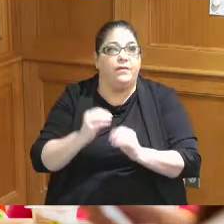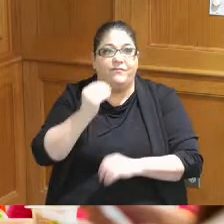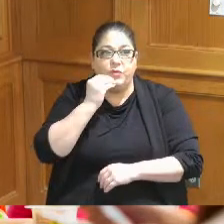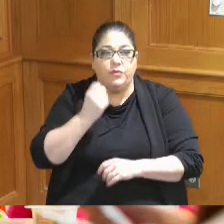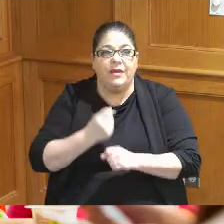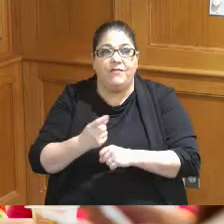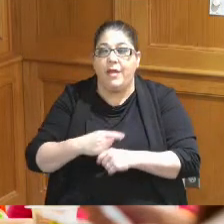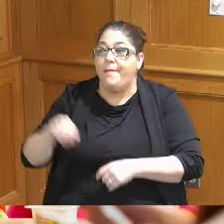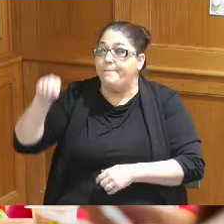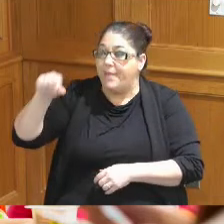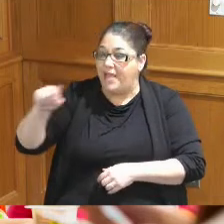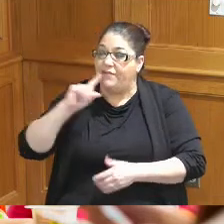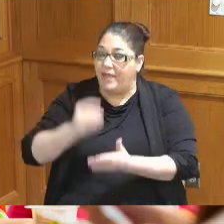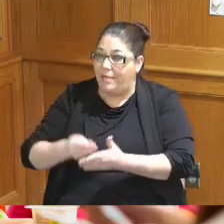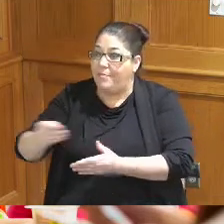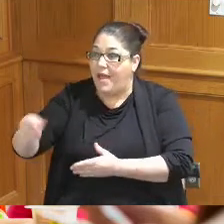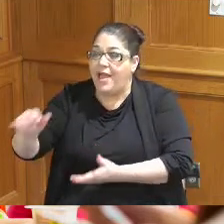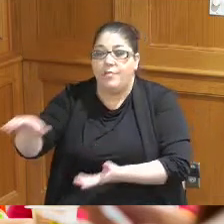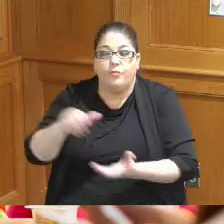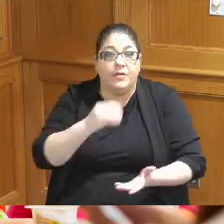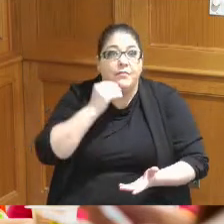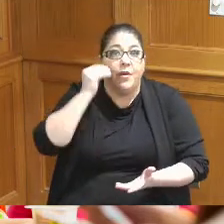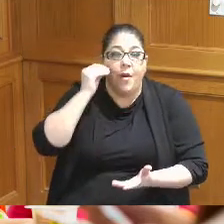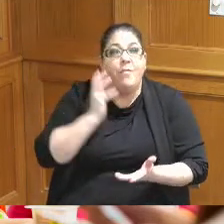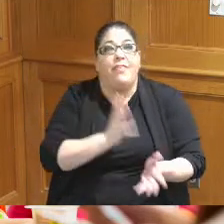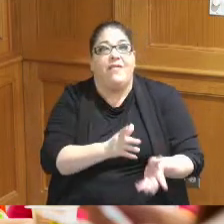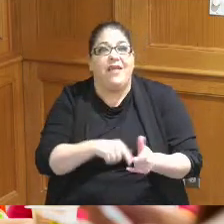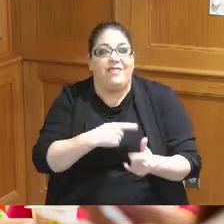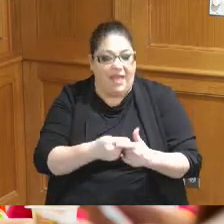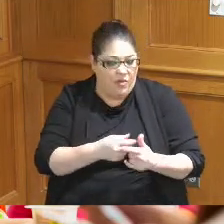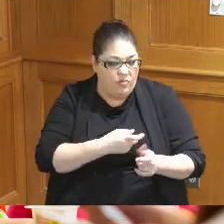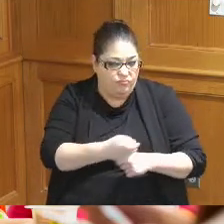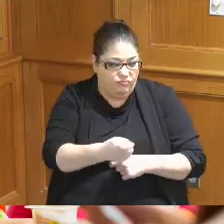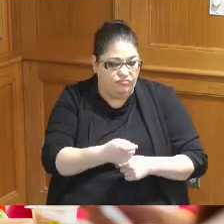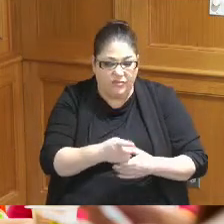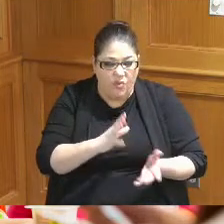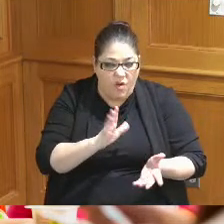food and then throws it away so we're hoping to affect that and reduce how much they're wasting